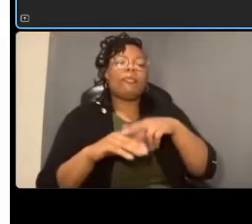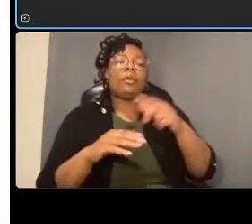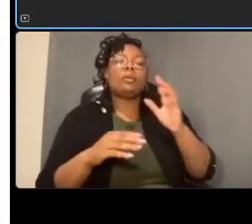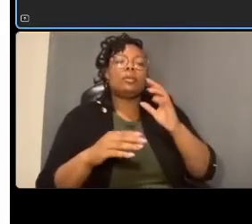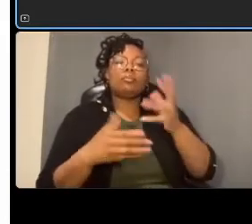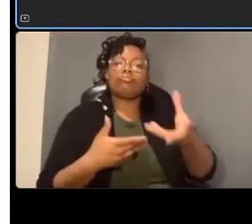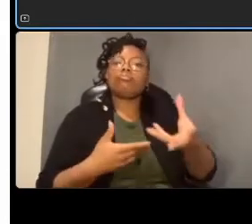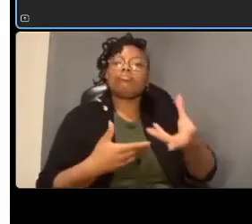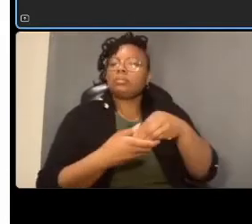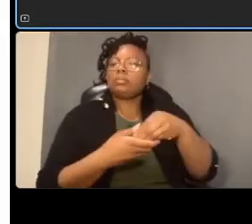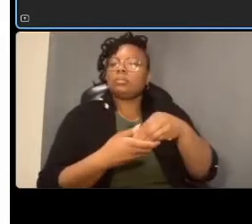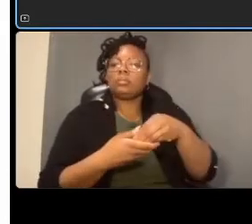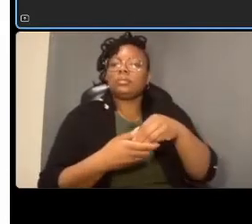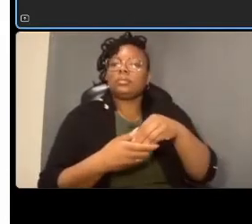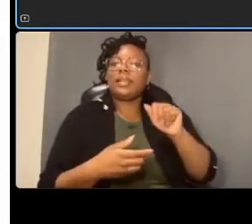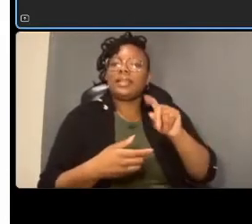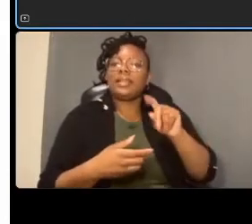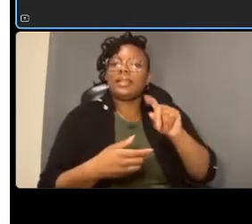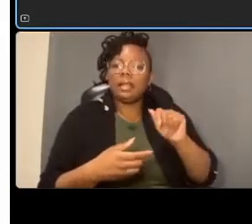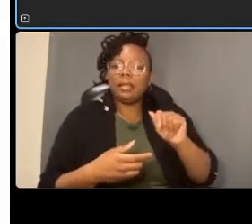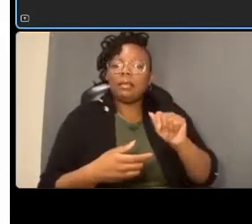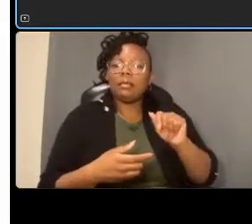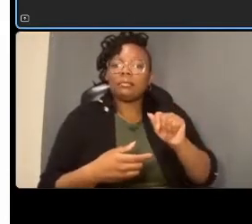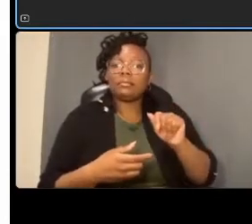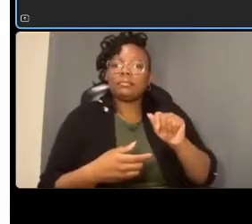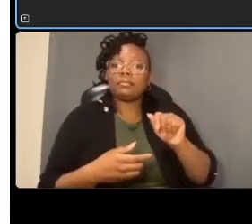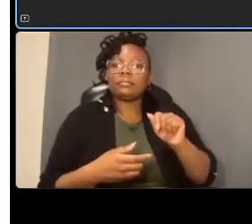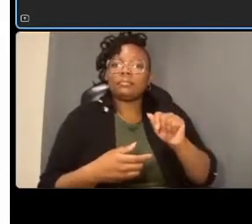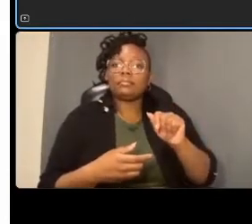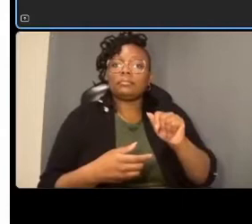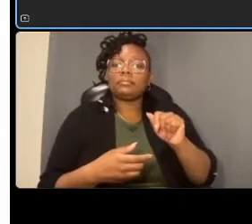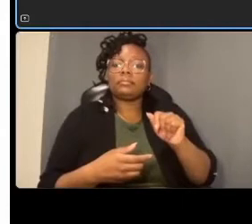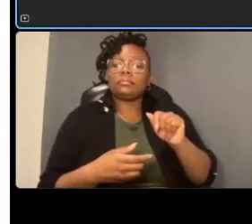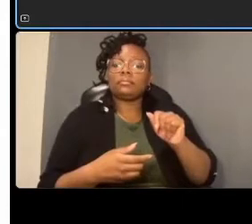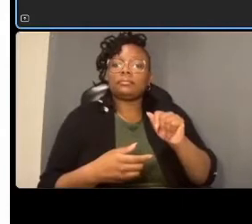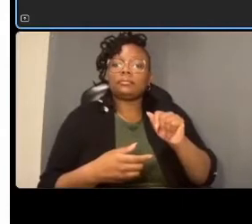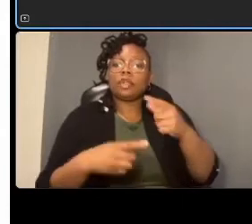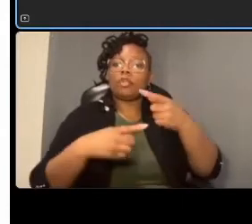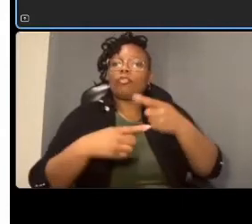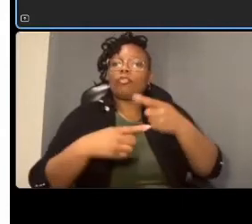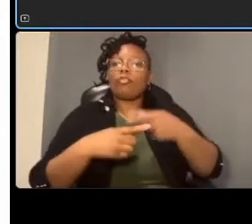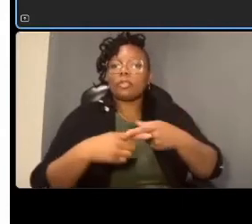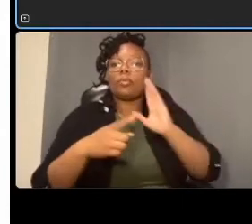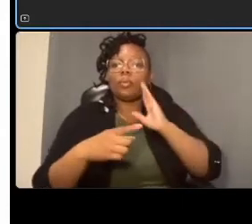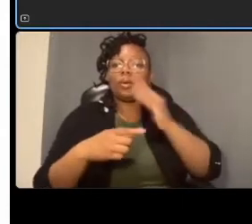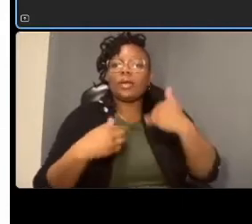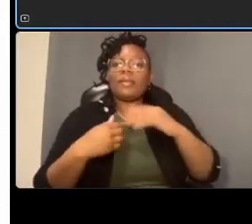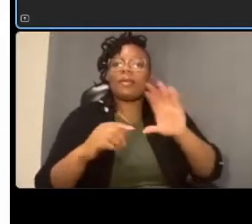crossings at at all at all crosswalks and and from the sidewalk down to the crosswalks um